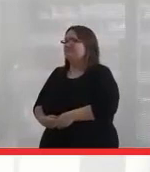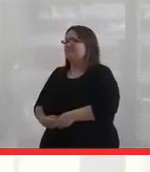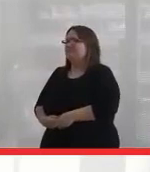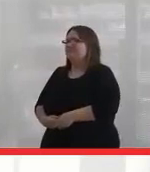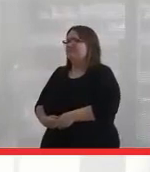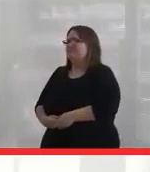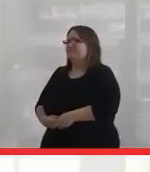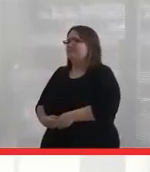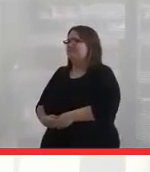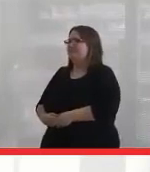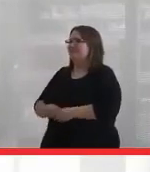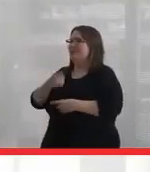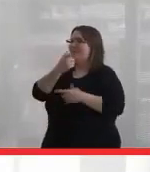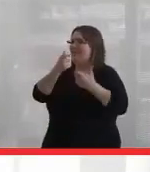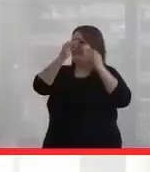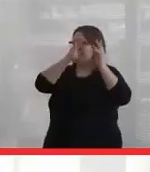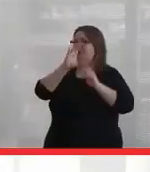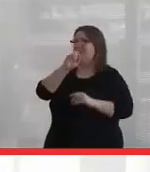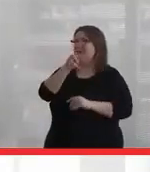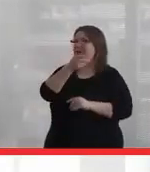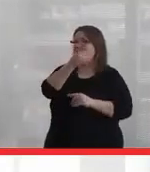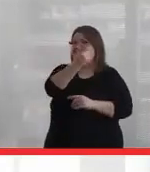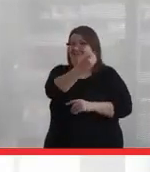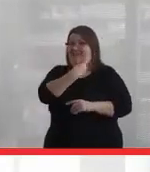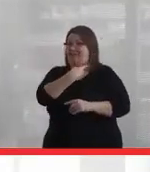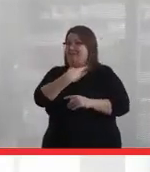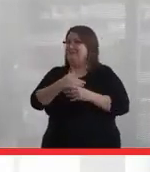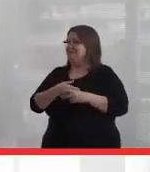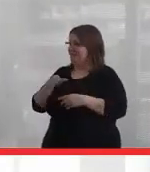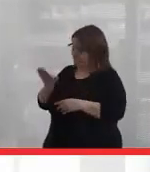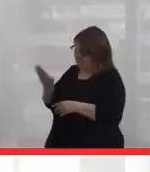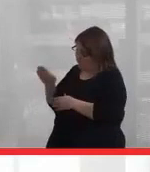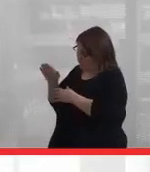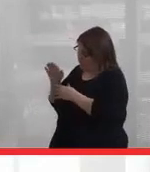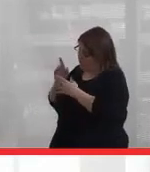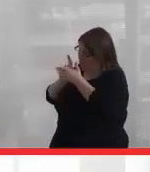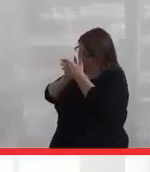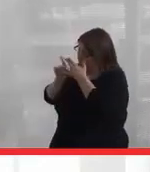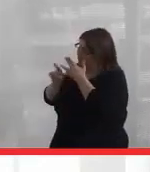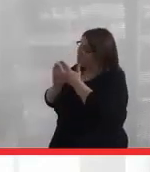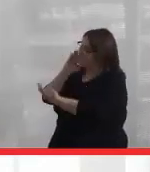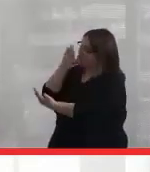One of the things Catherine asked me once early on was whether my research was an intervention in the longhouse.